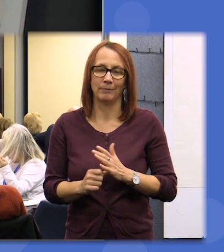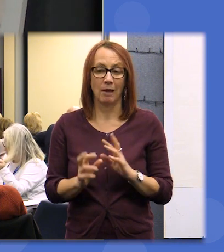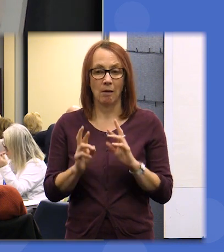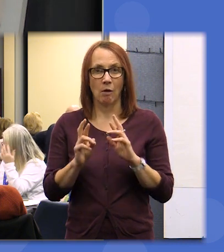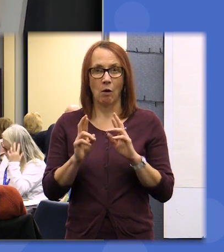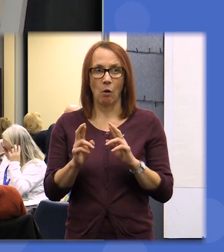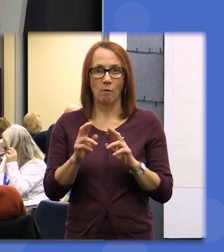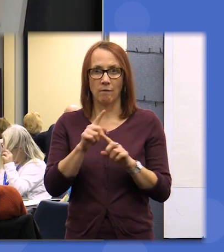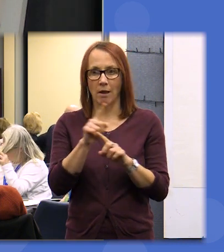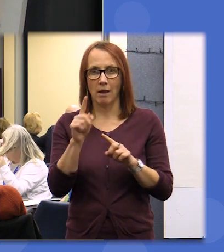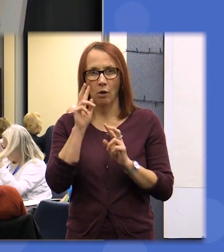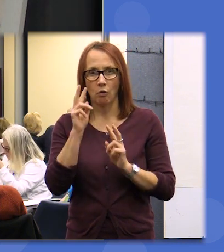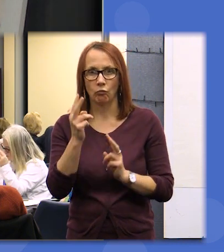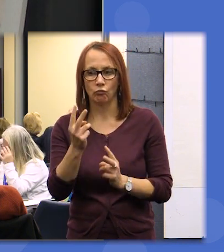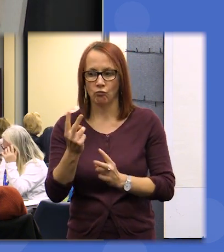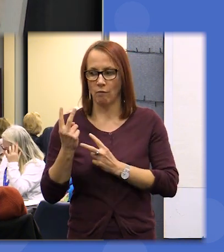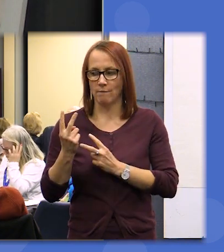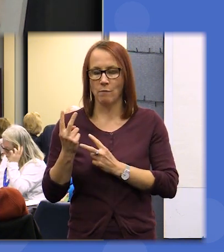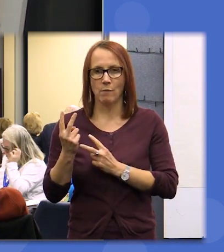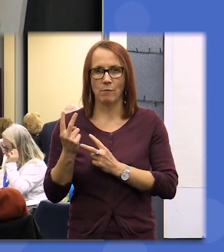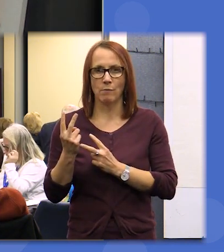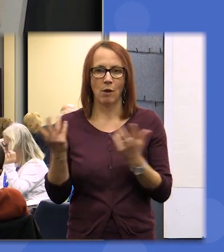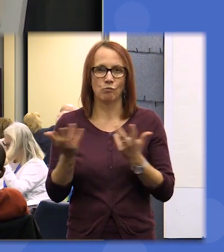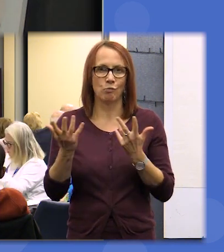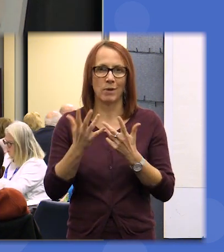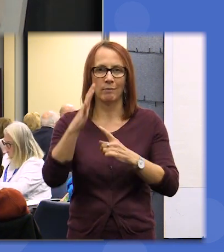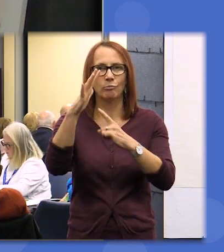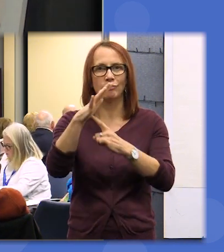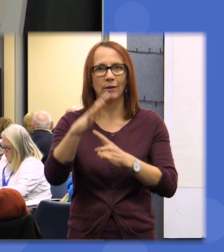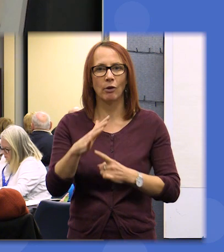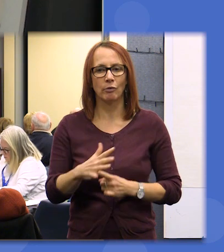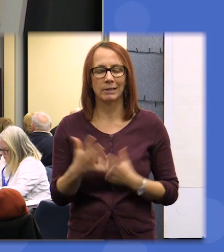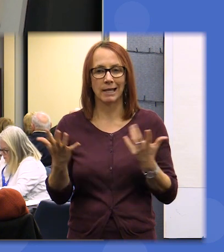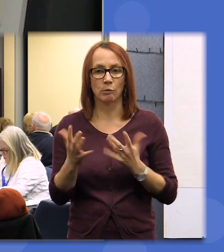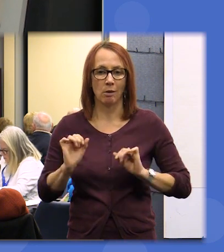to review again em where the priorities of the assembly lie where you as a group